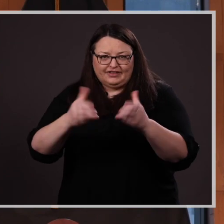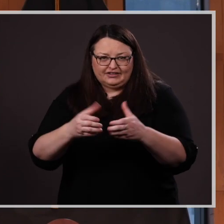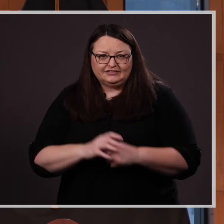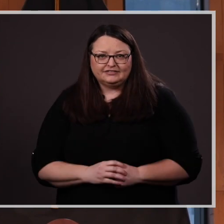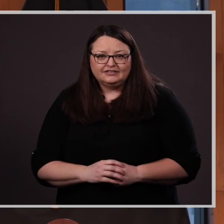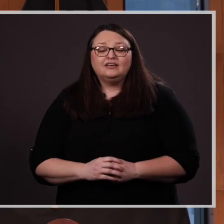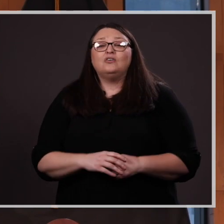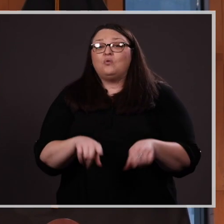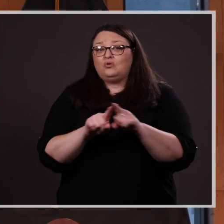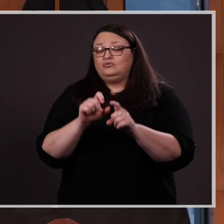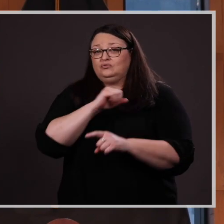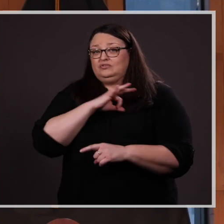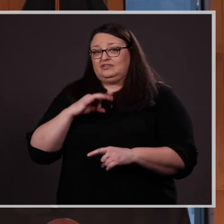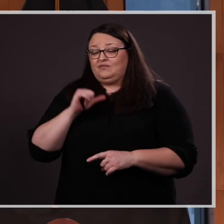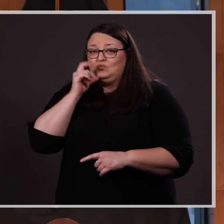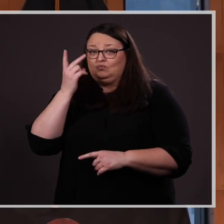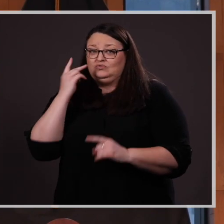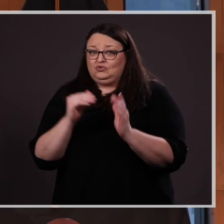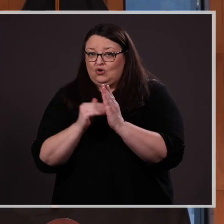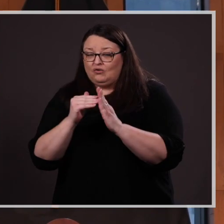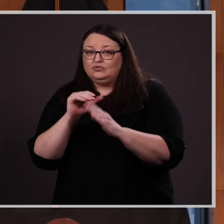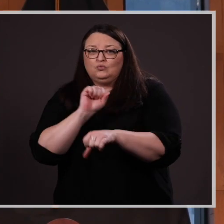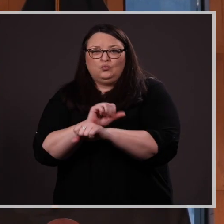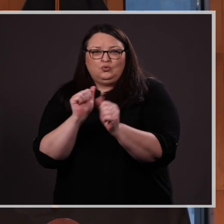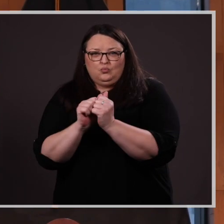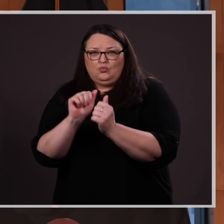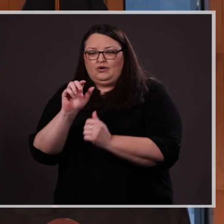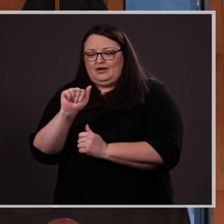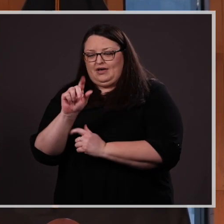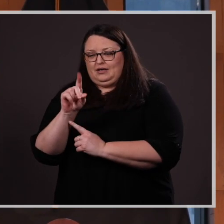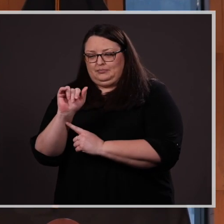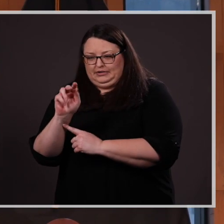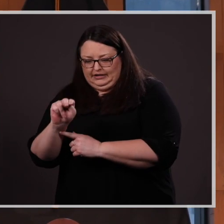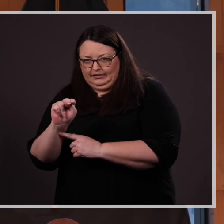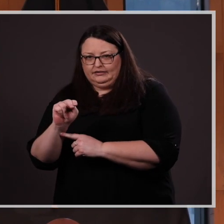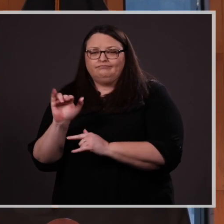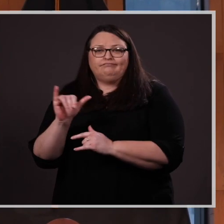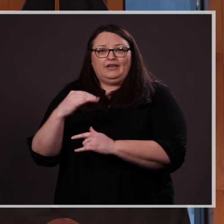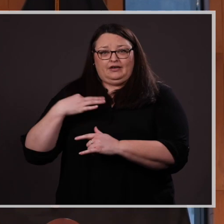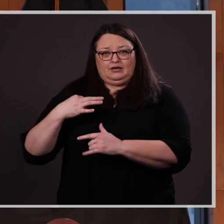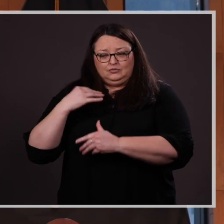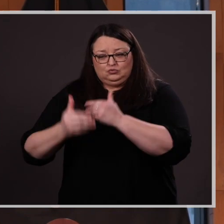see as frequently who serve in more administrative roles – such as those processing your application,